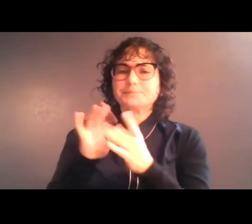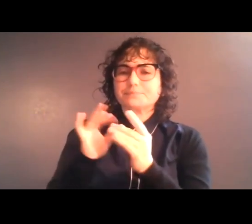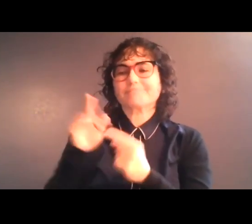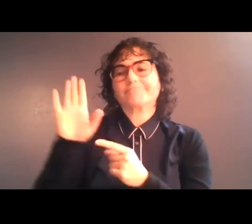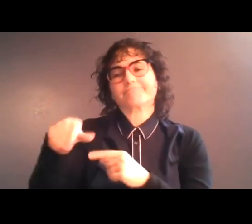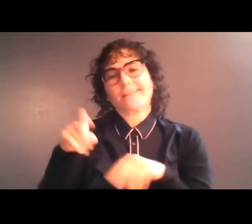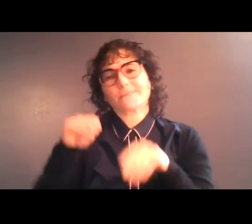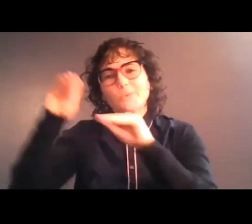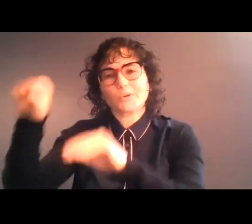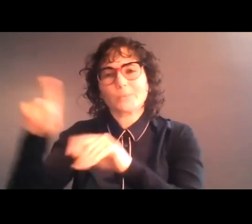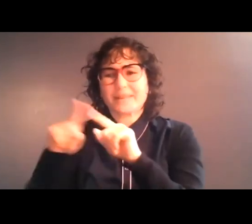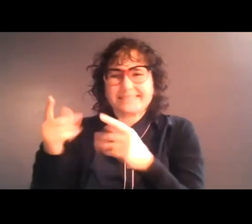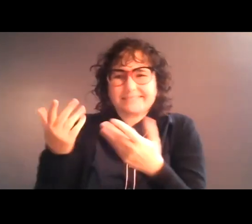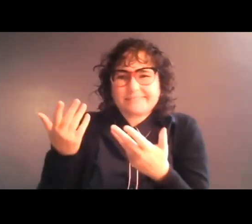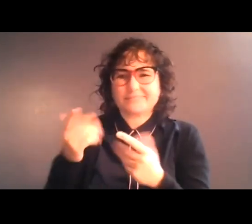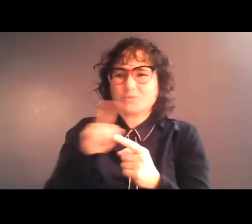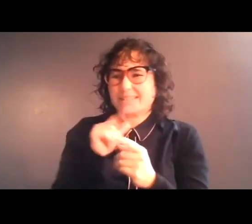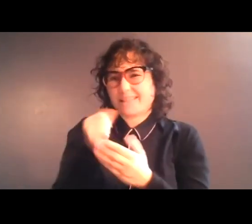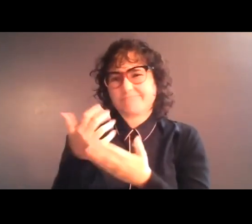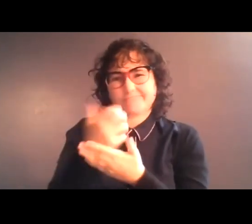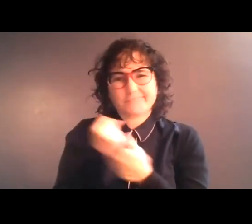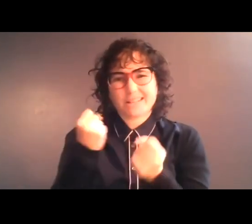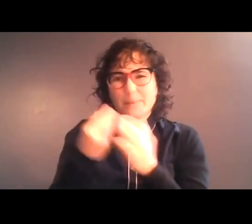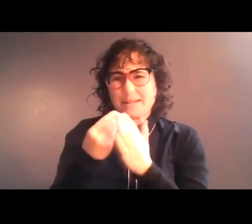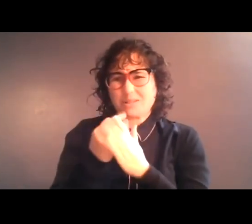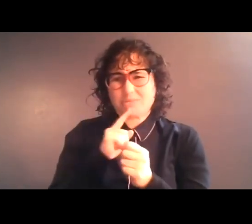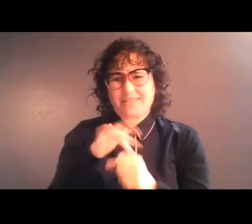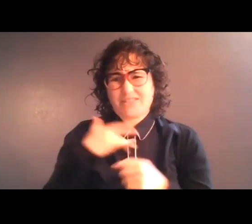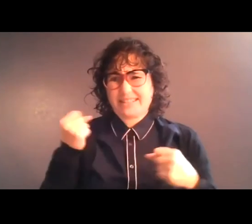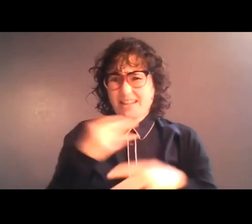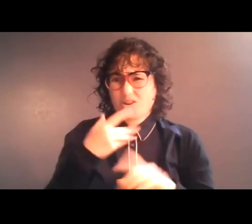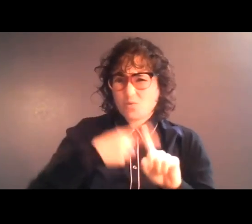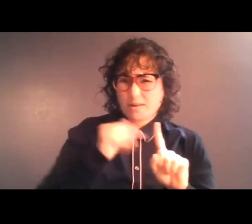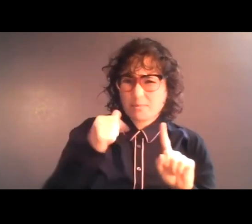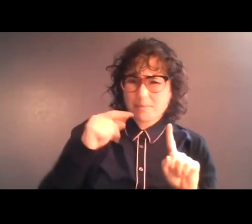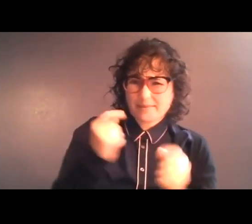somewhere, but she doesn't make much money, and it's scary to move, to rent an apartment,